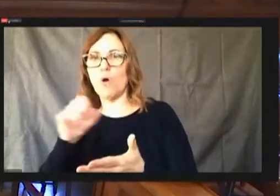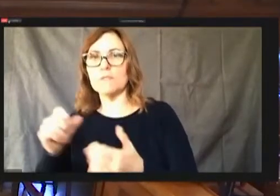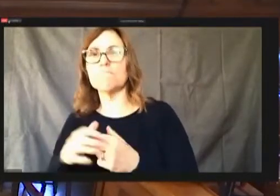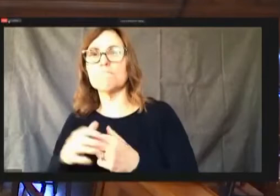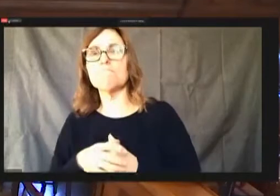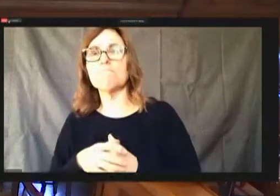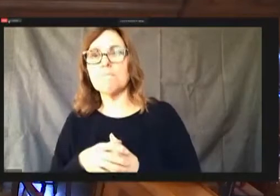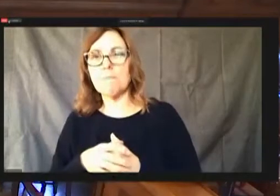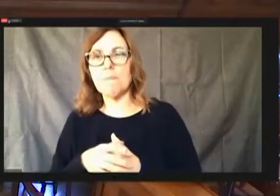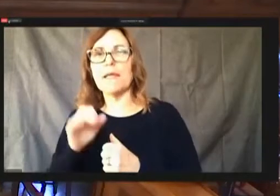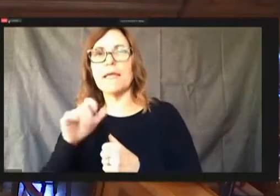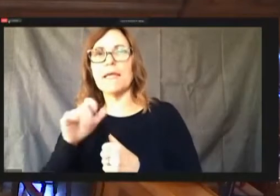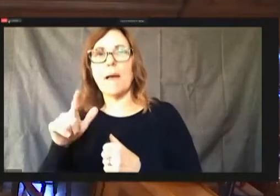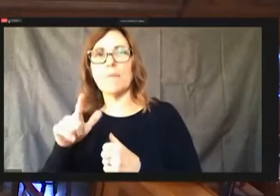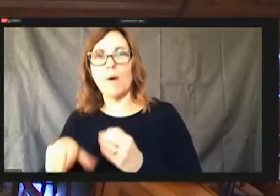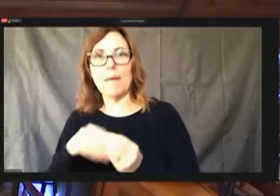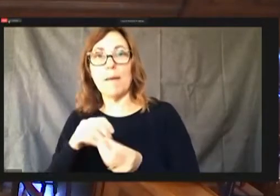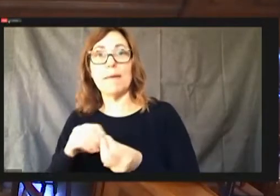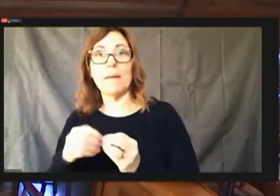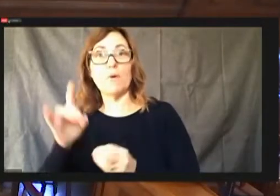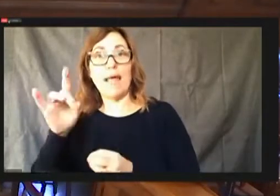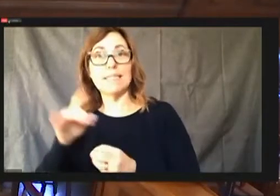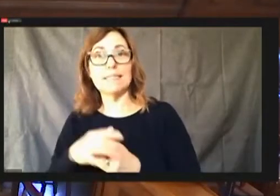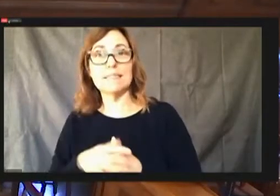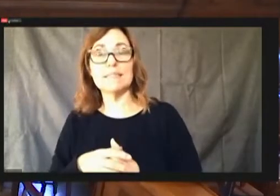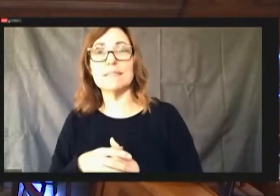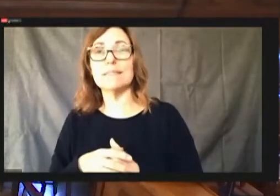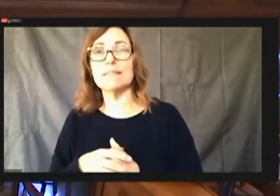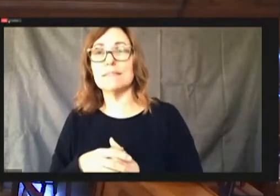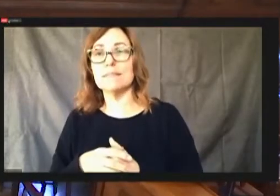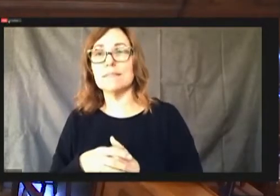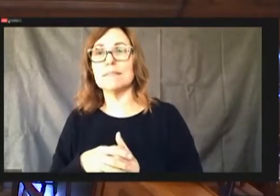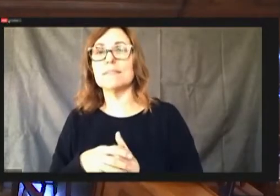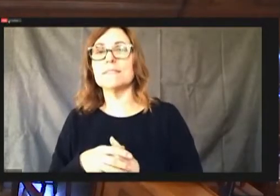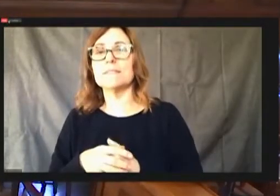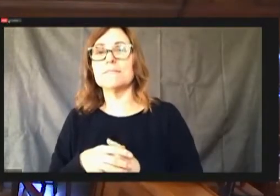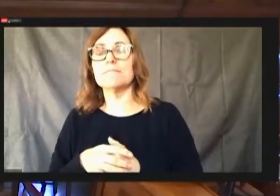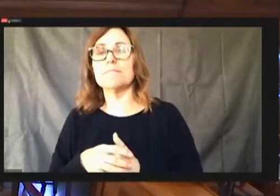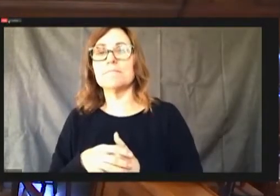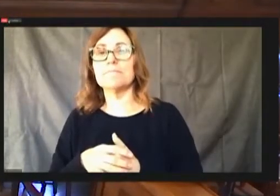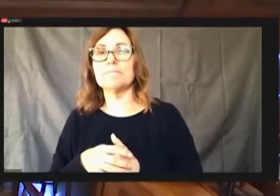Number eight. Street Sweeper.